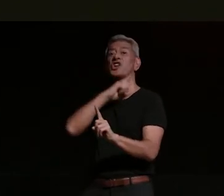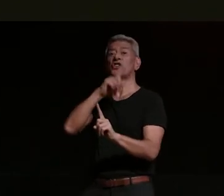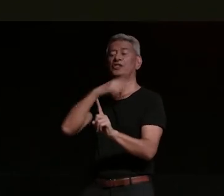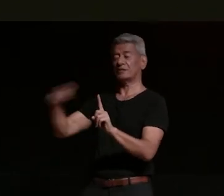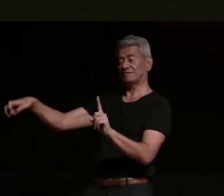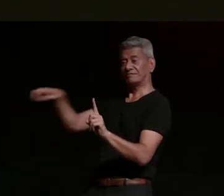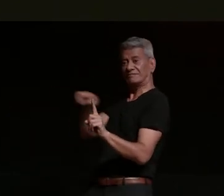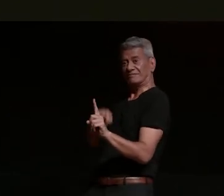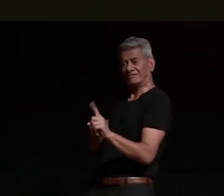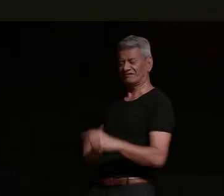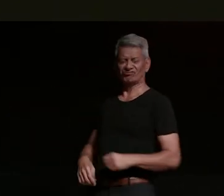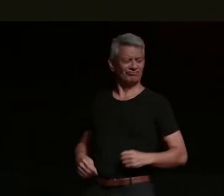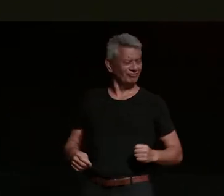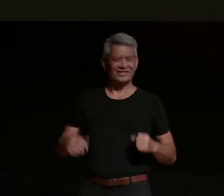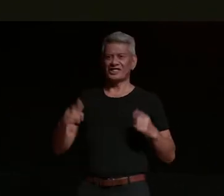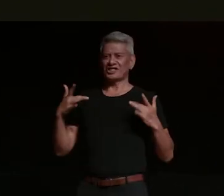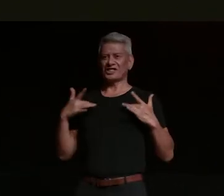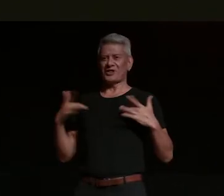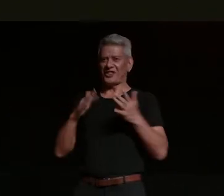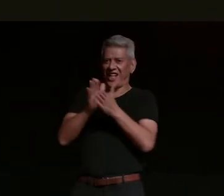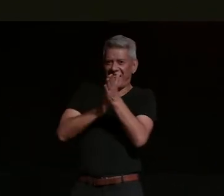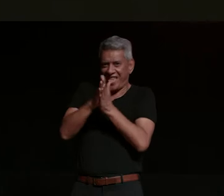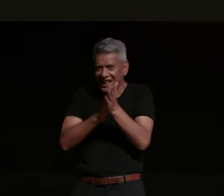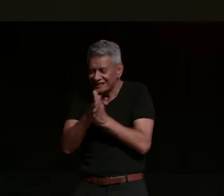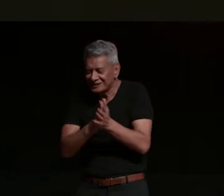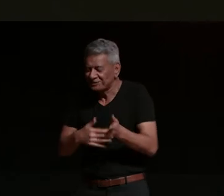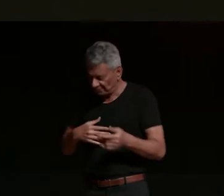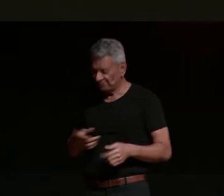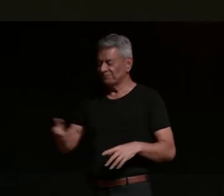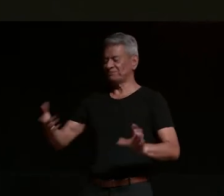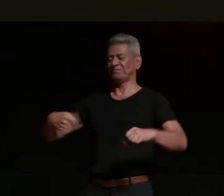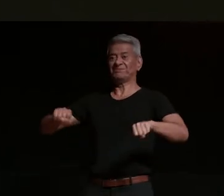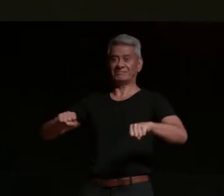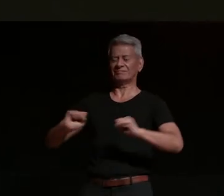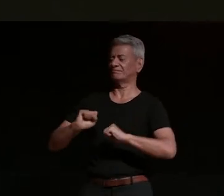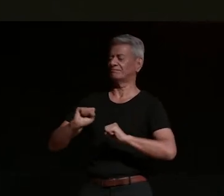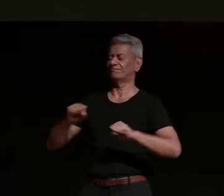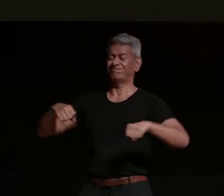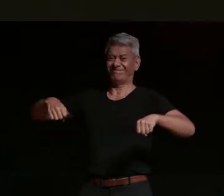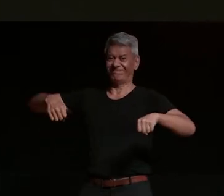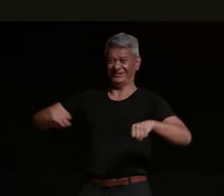yeah trying to show off for everyone at the pub so he did an extreme uh burnout